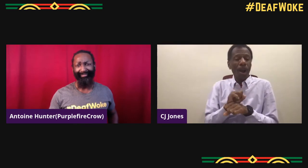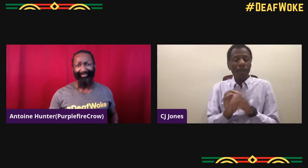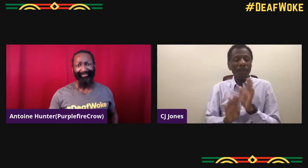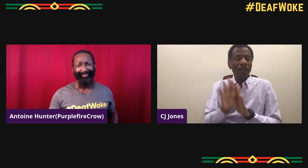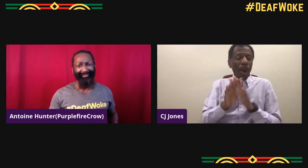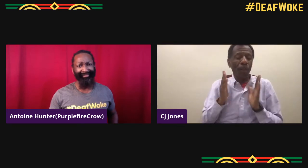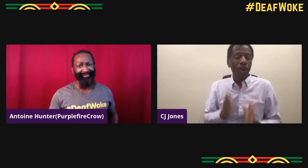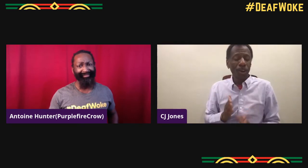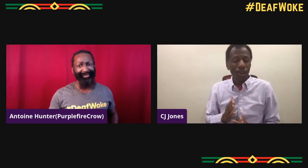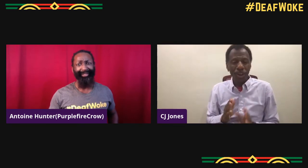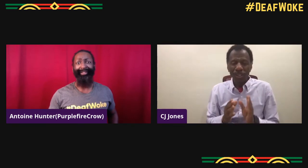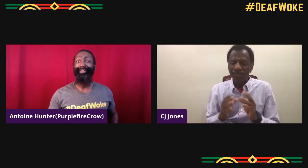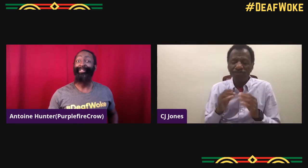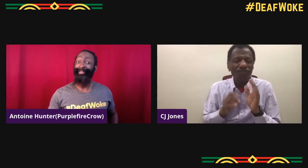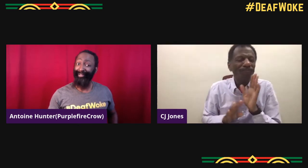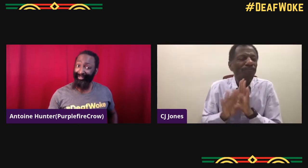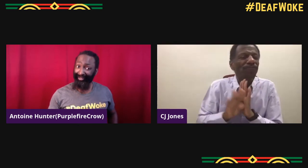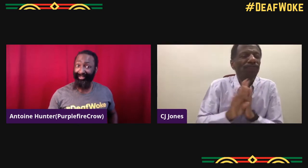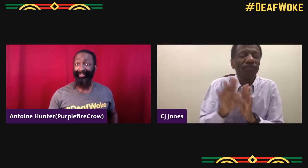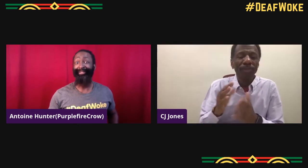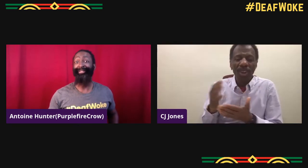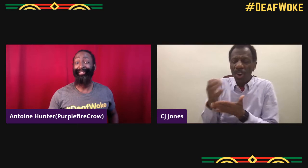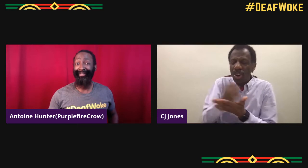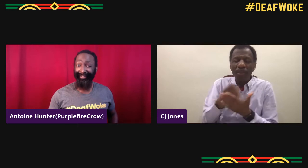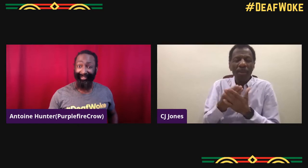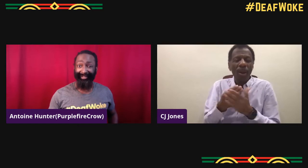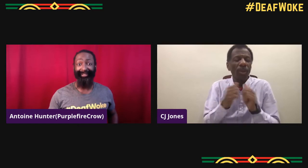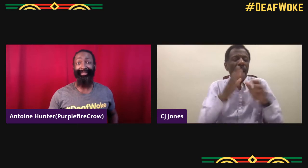and so I'm kind of self-taught. You know what I mean? And so I'm a self-developer.